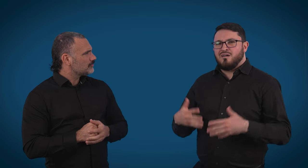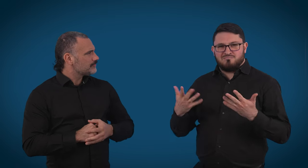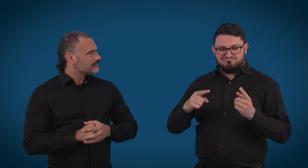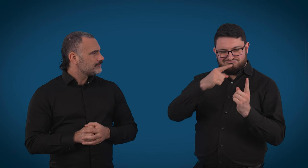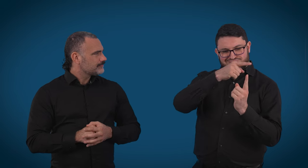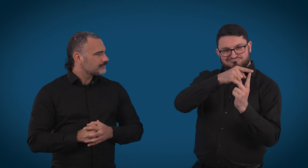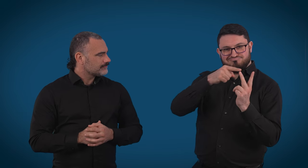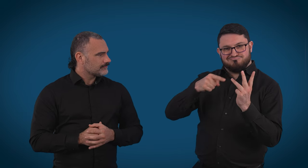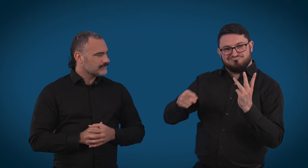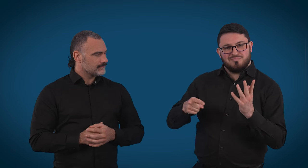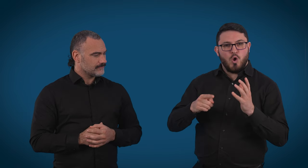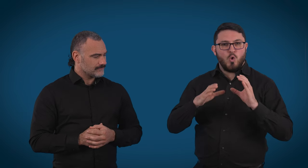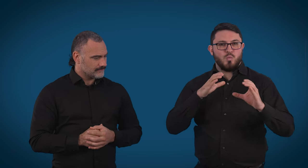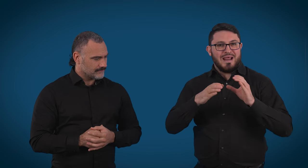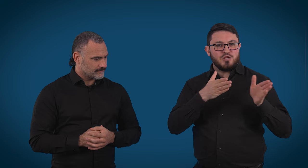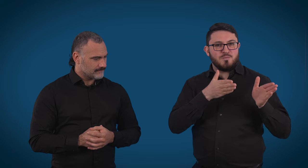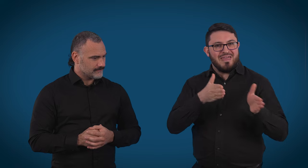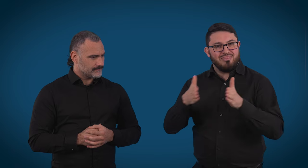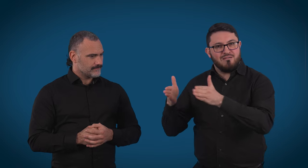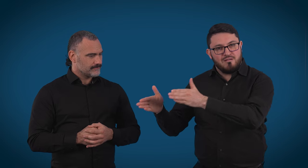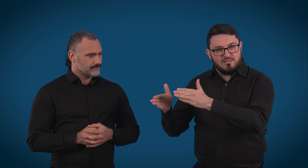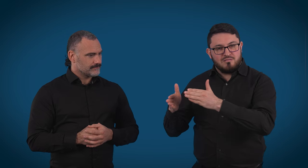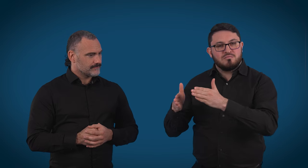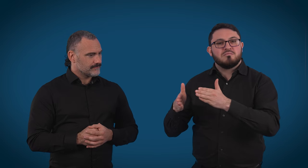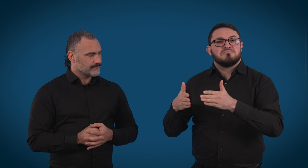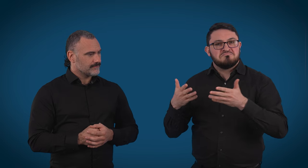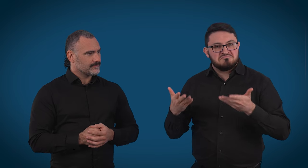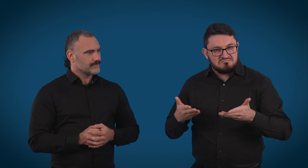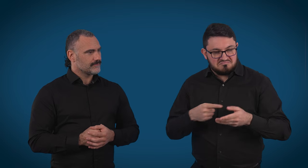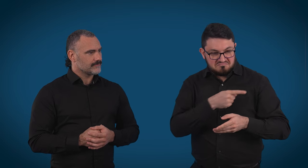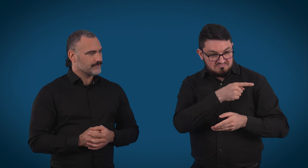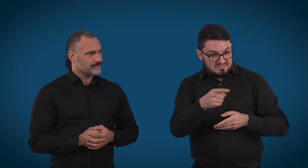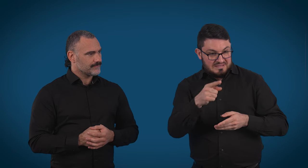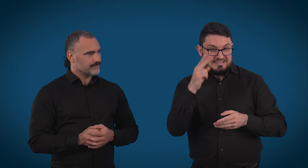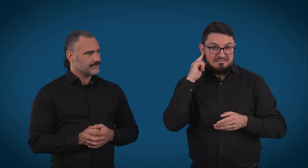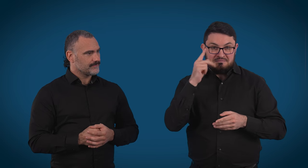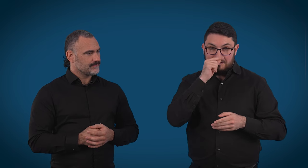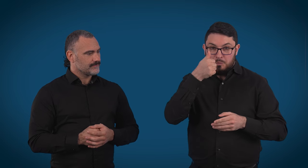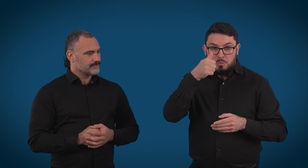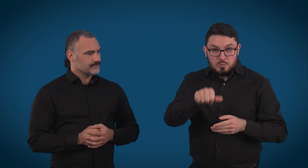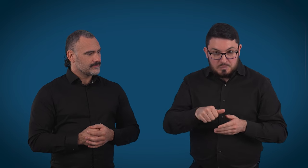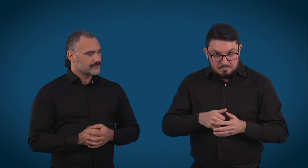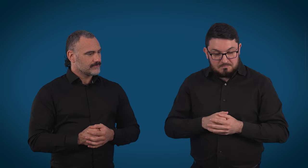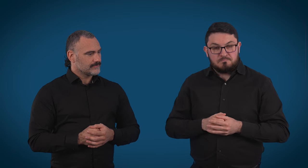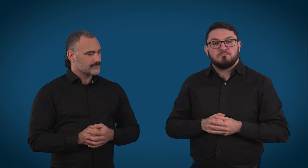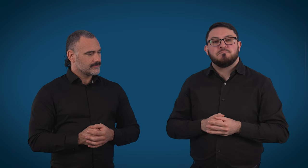There's a variety of different communication methods that users of the service can contact us by.